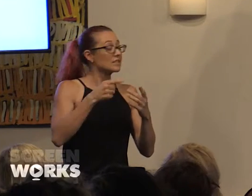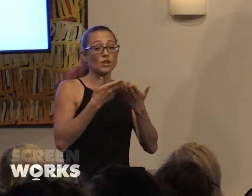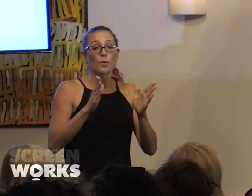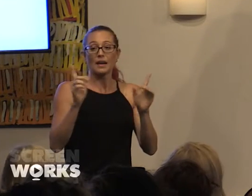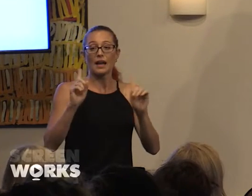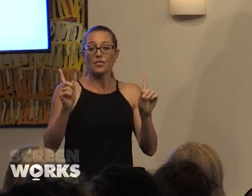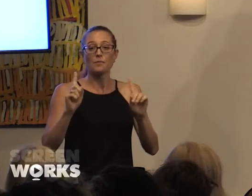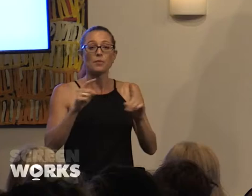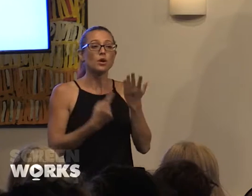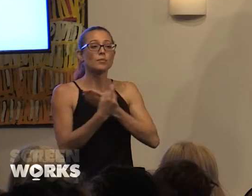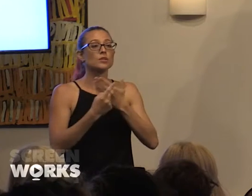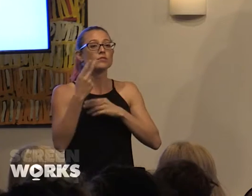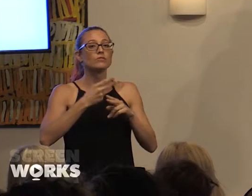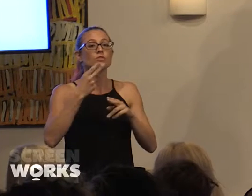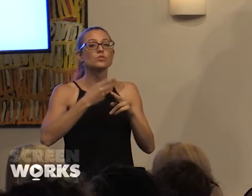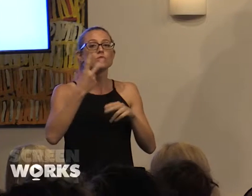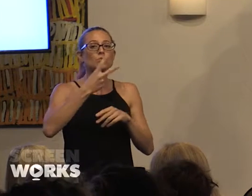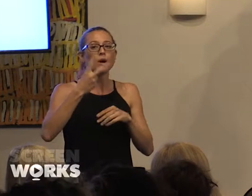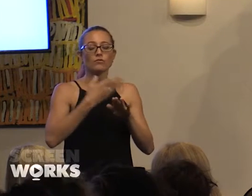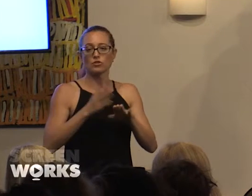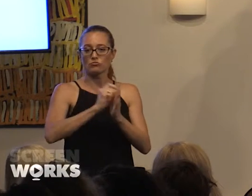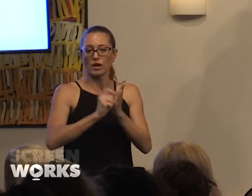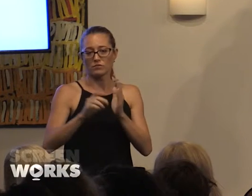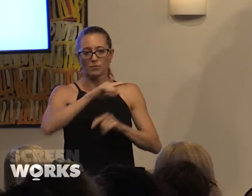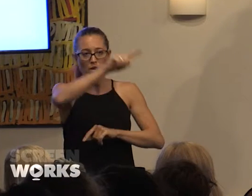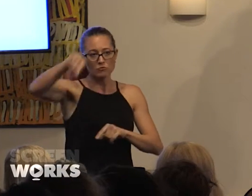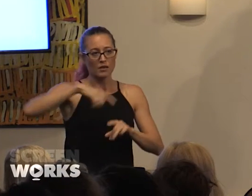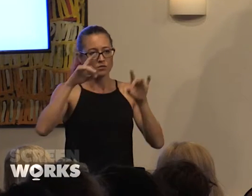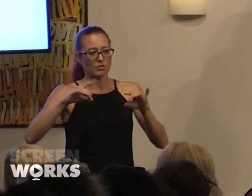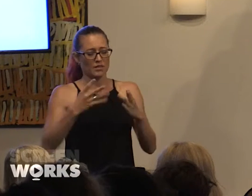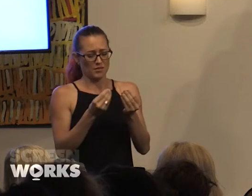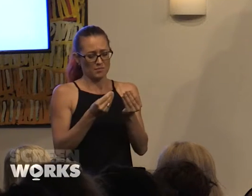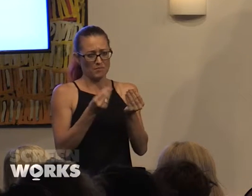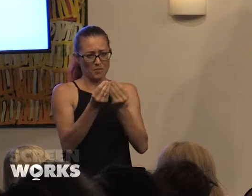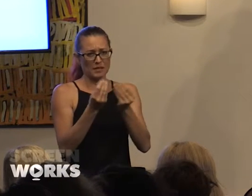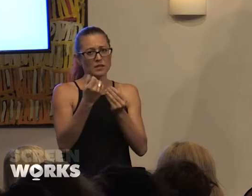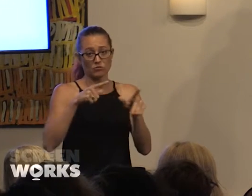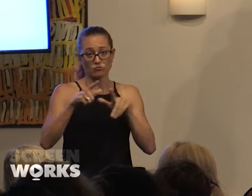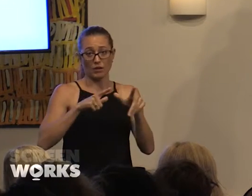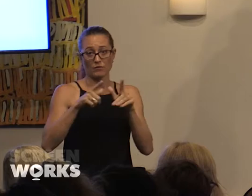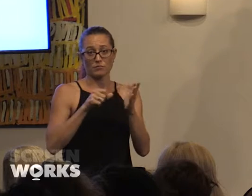an opportunity for 12 new writers from around Australia - the budget does have travel money built into it so it is